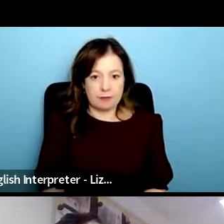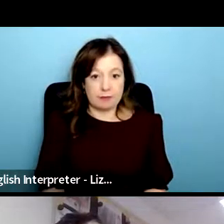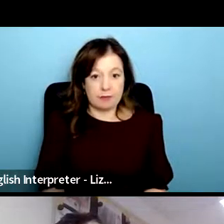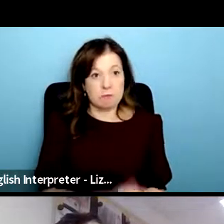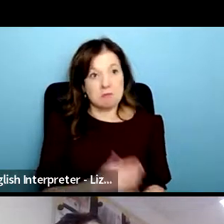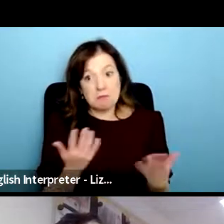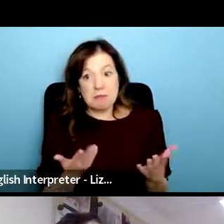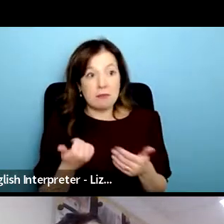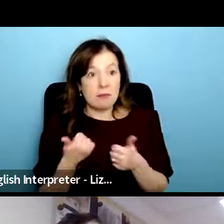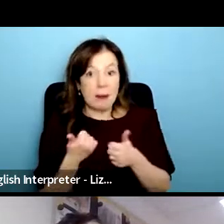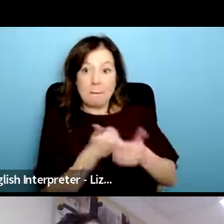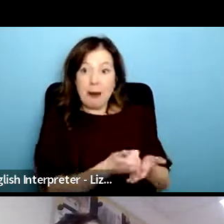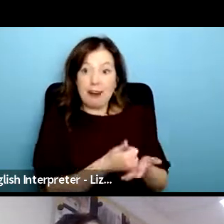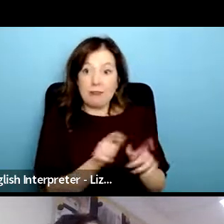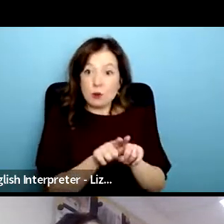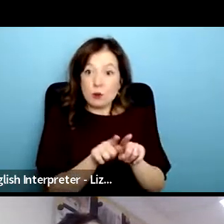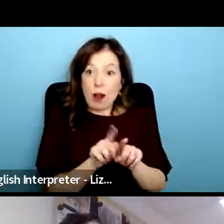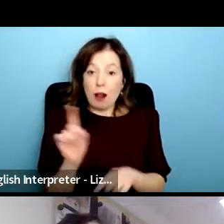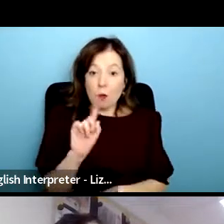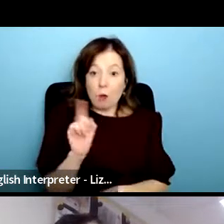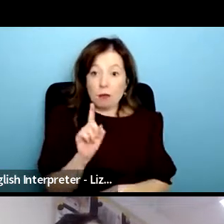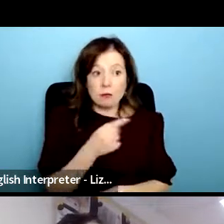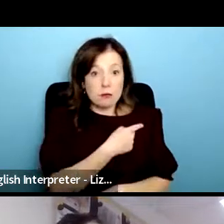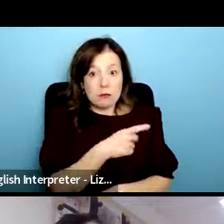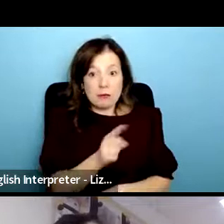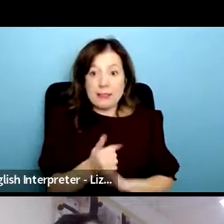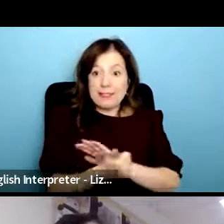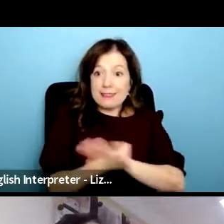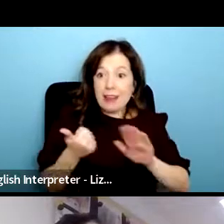can happen alongside this people wanting to be able to try something new and actually this is